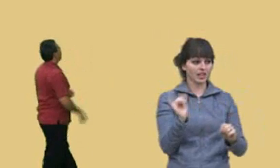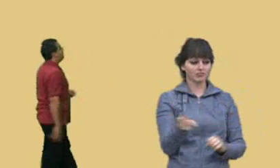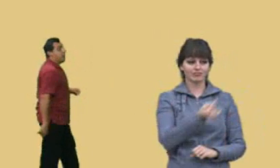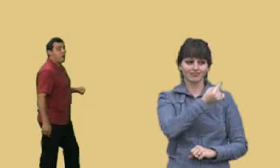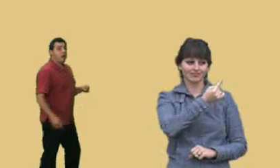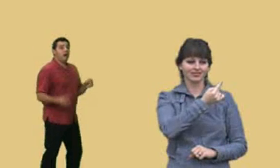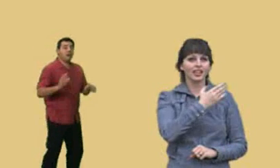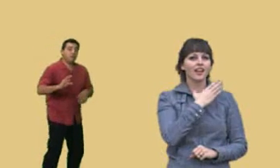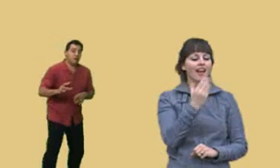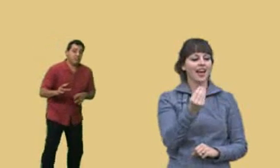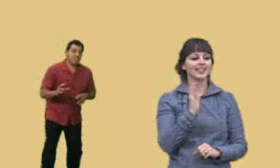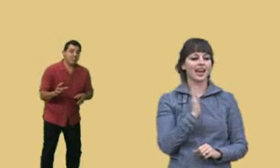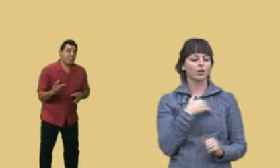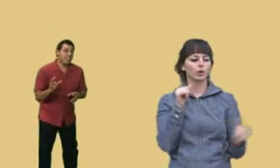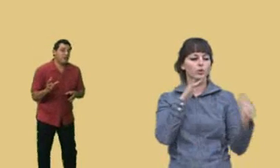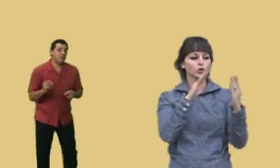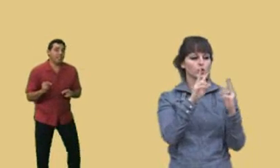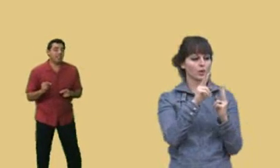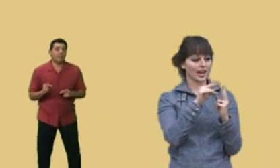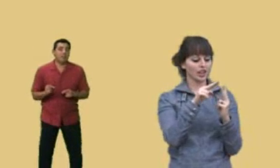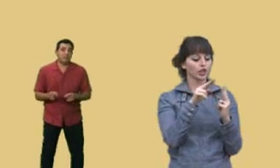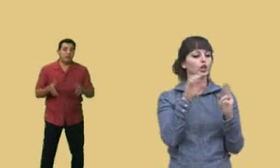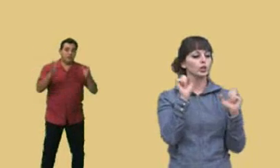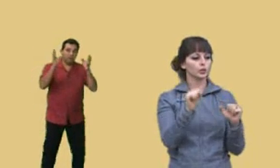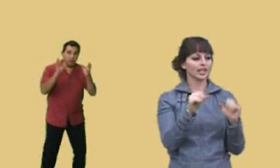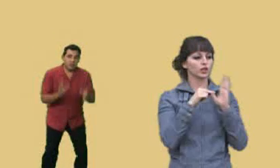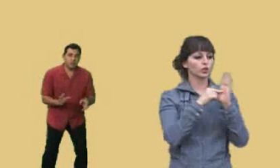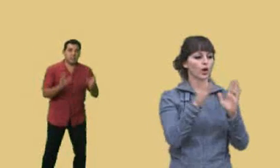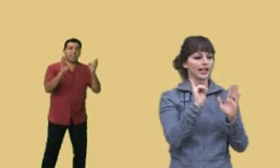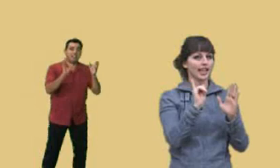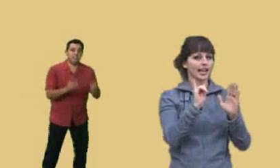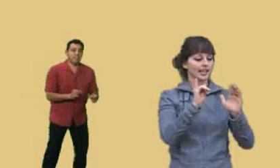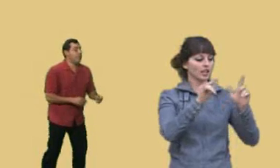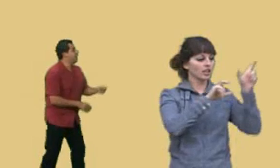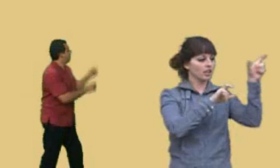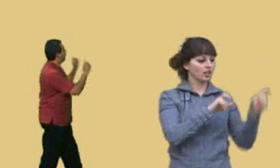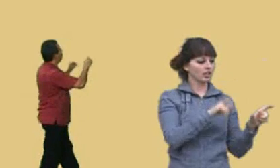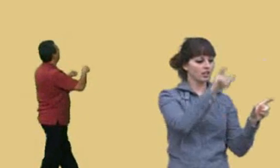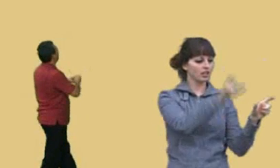Now, our approach is to either break this up into vertical slices, as it's shown right here,